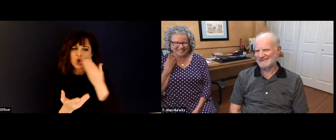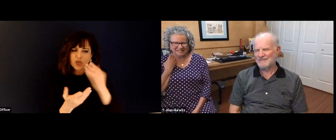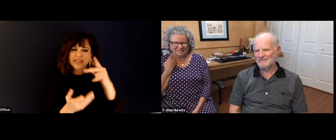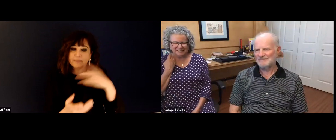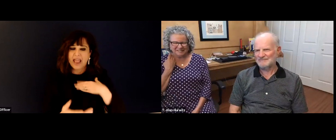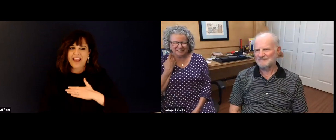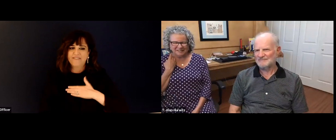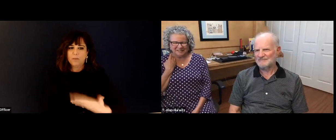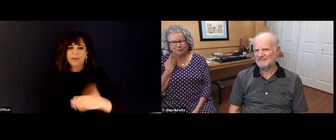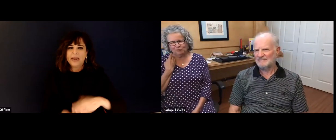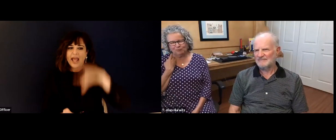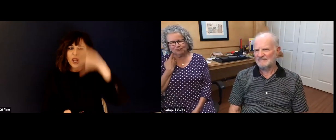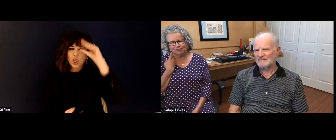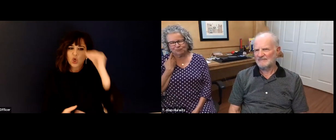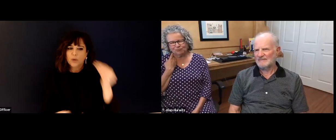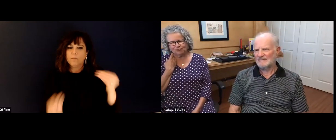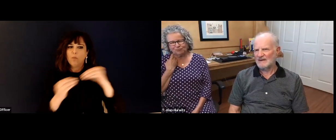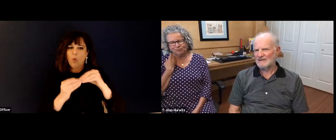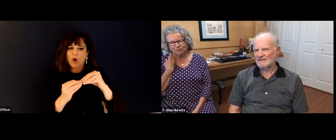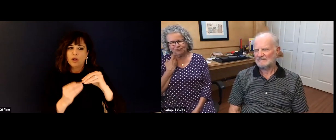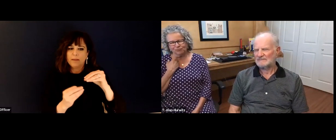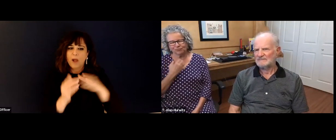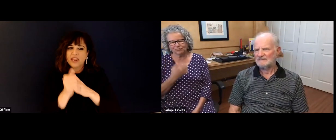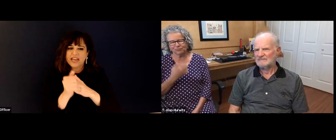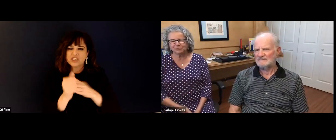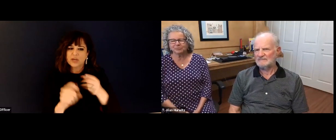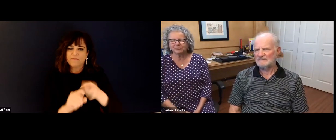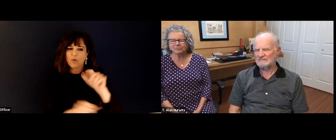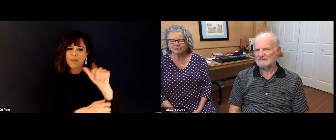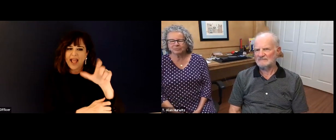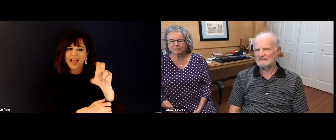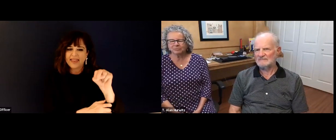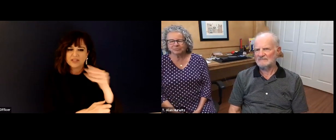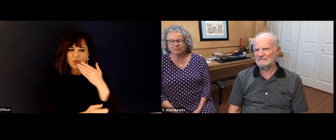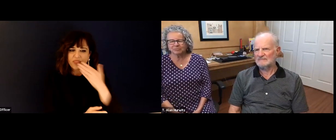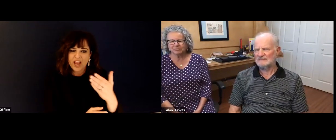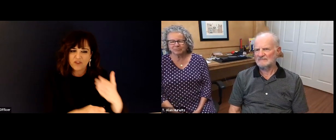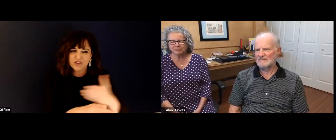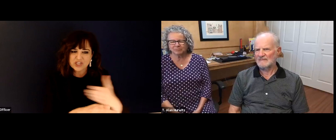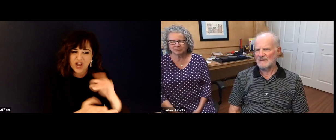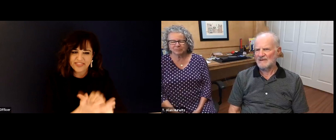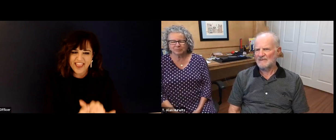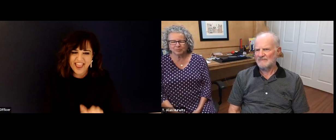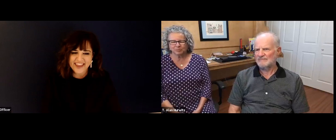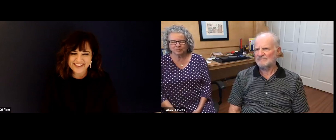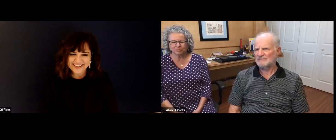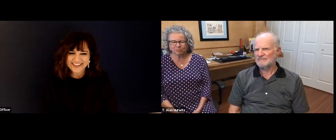but also look at the end too. And see the tips that he shares,